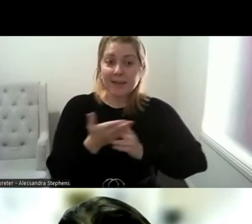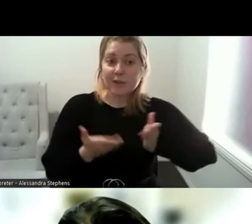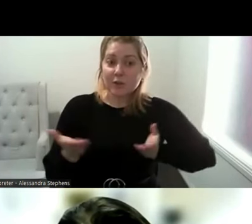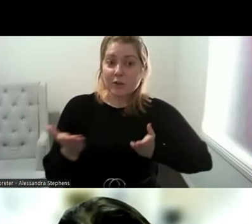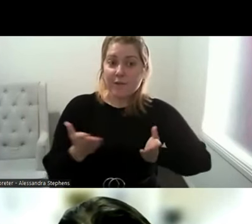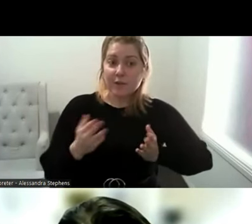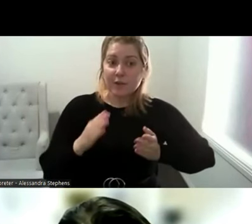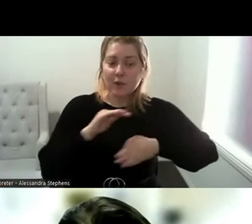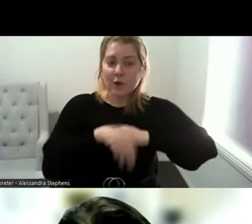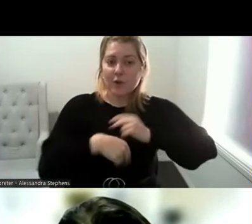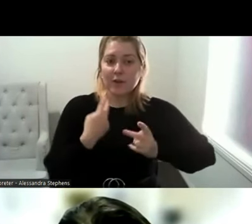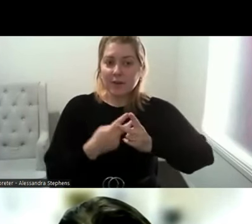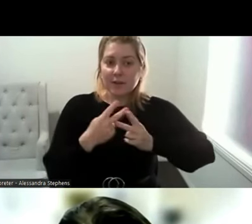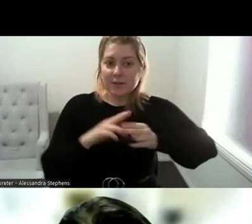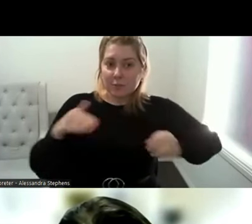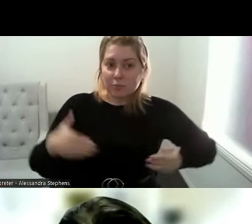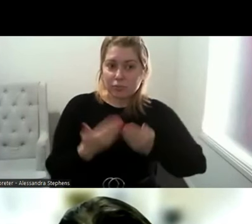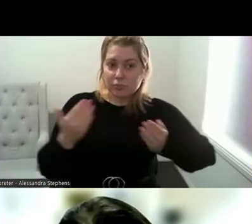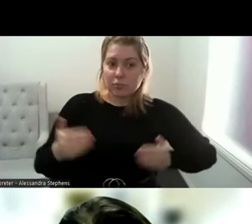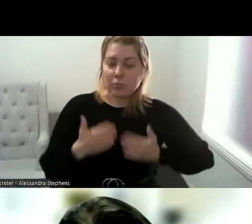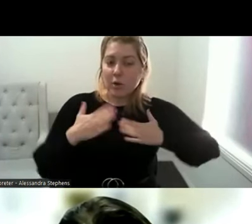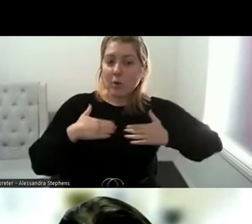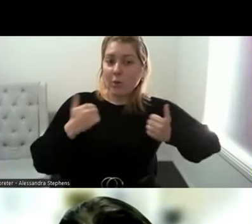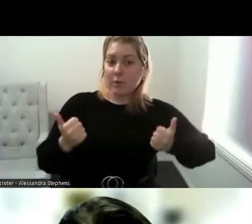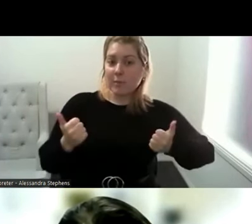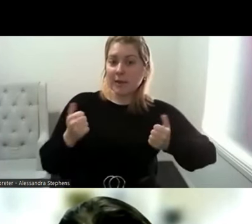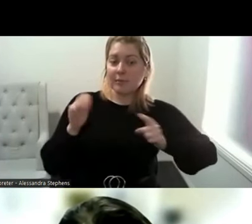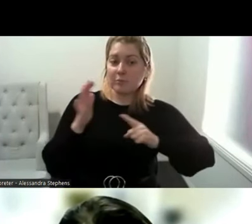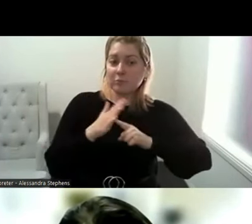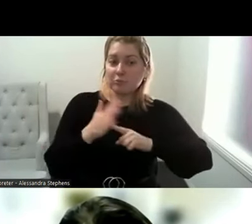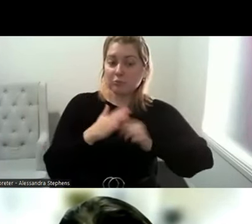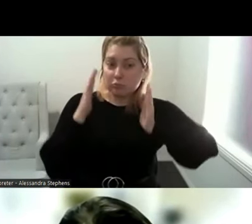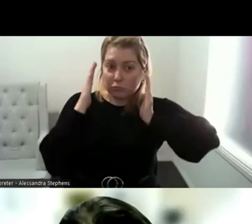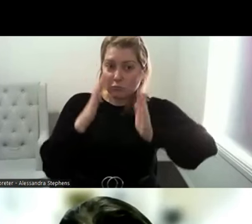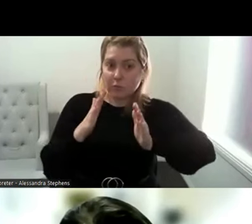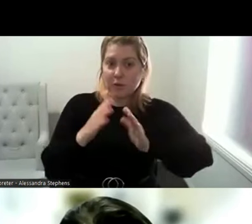and well-being has first become a priority for YacVic's rural presence project in the Mallee.